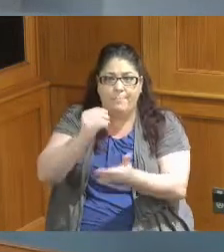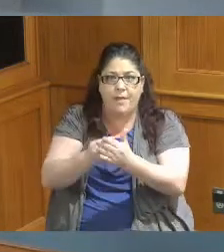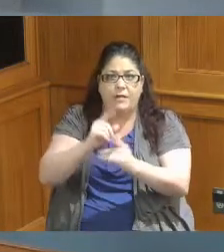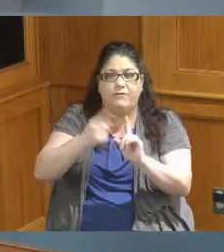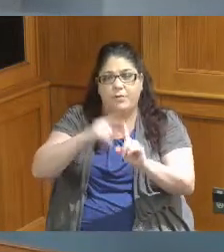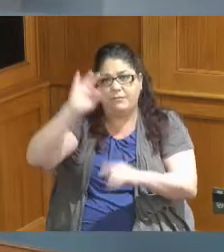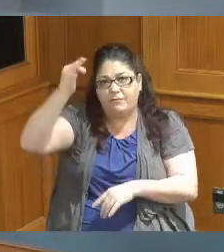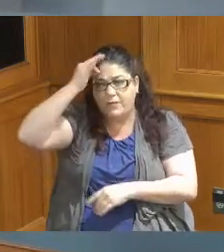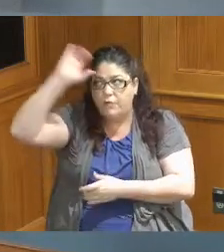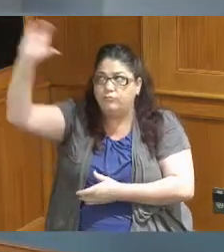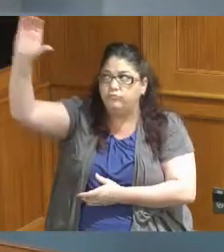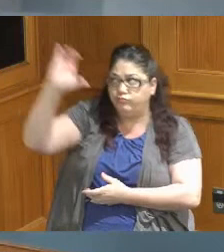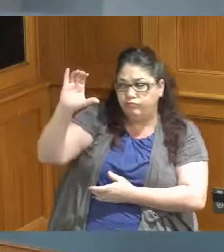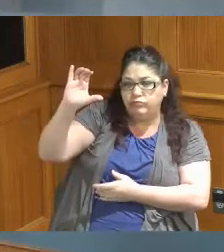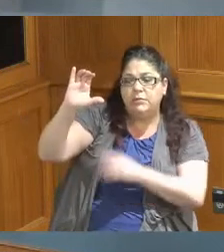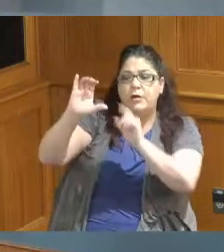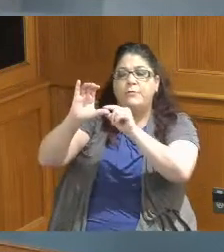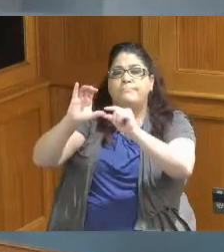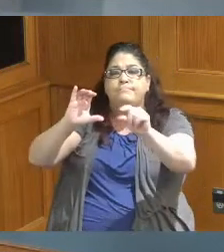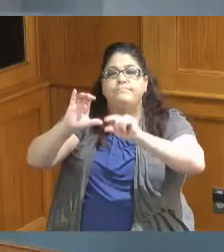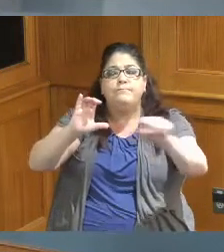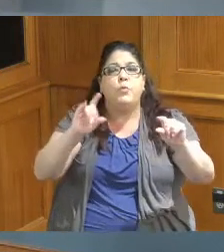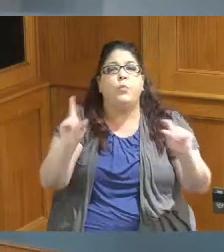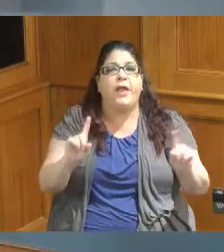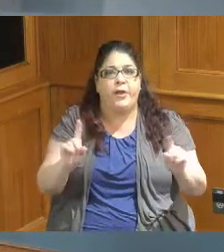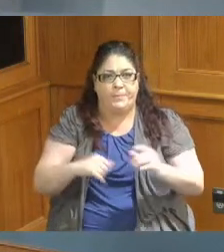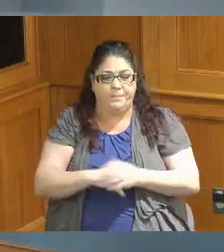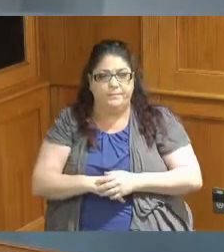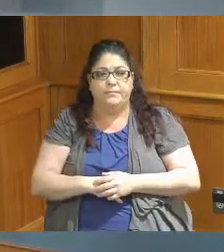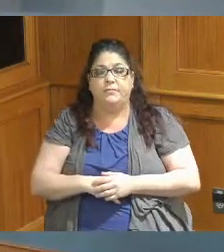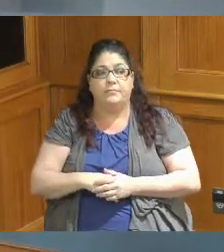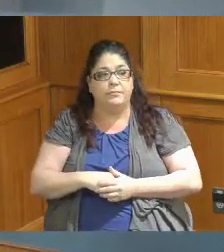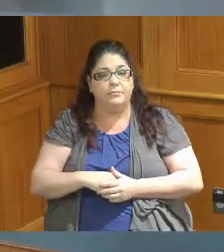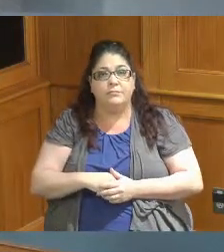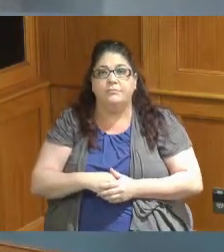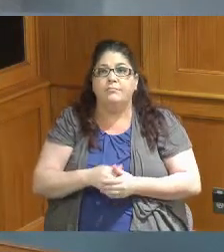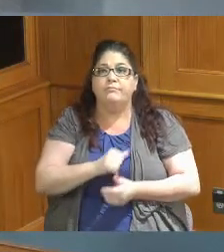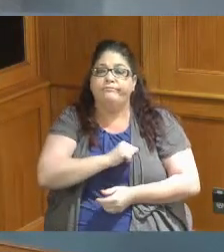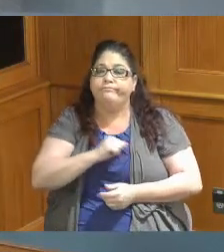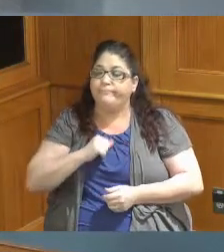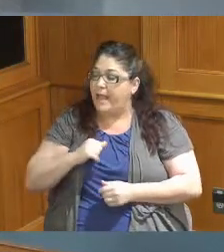know Mr Aluotto I'll let you do the interview just to frame exactly as you did that I think